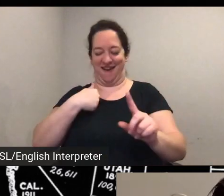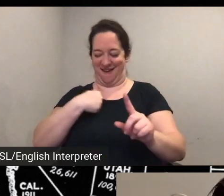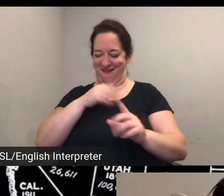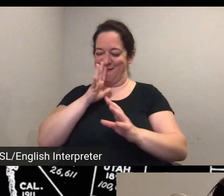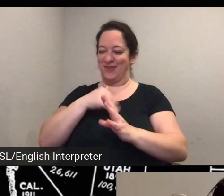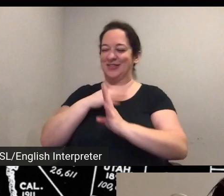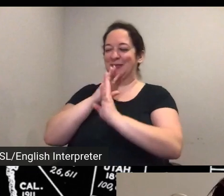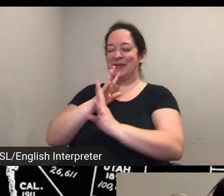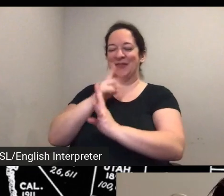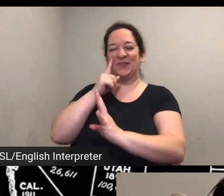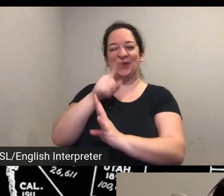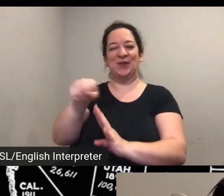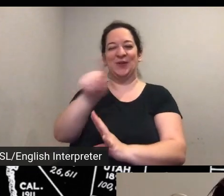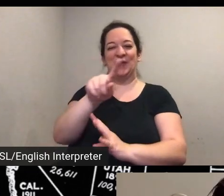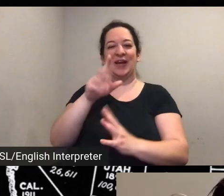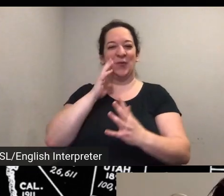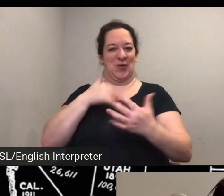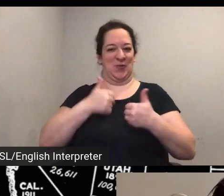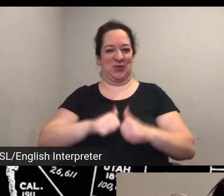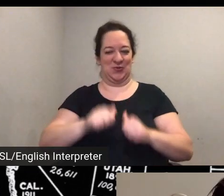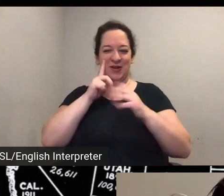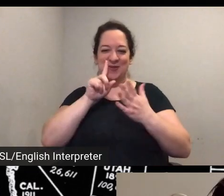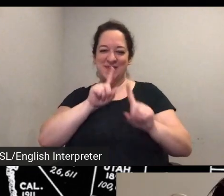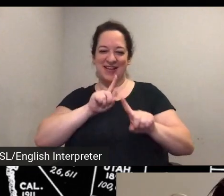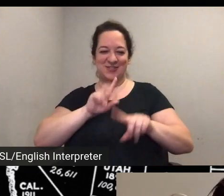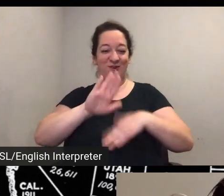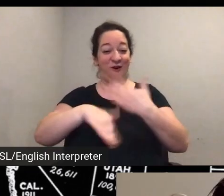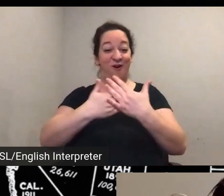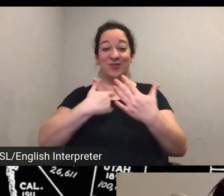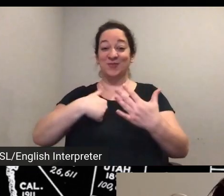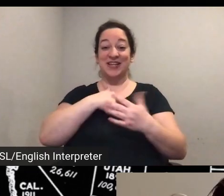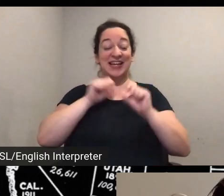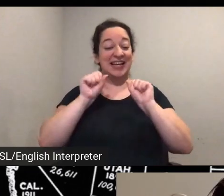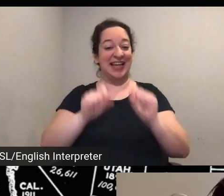uh work through as many as we absolutely can in the remaining time in the hour